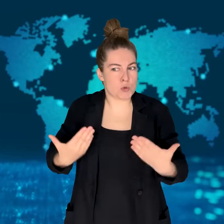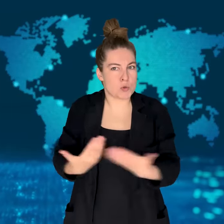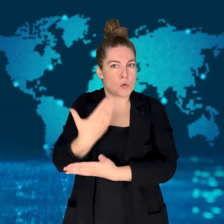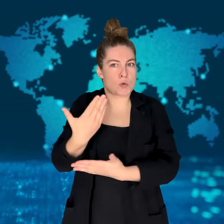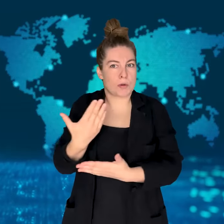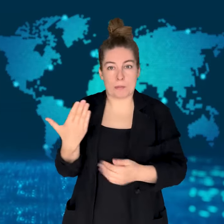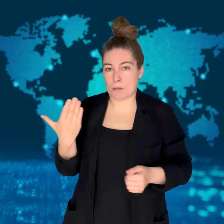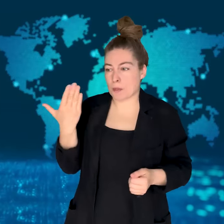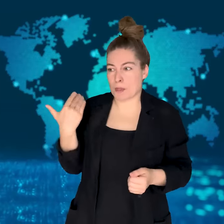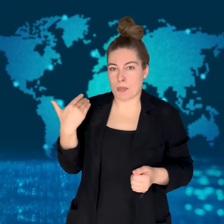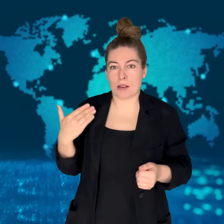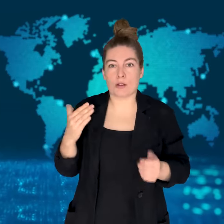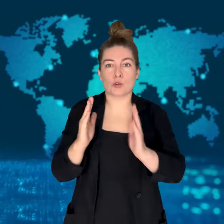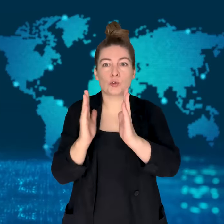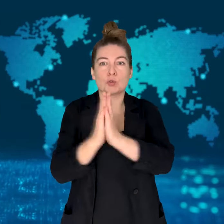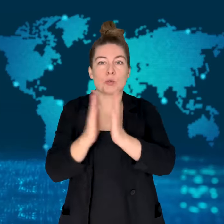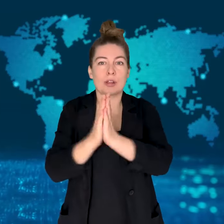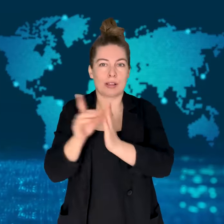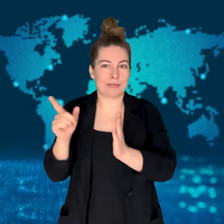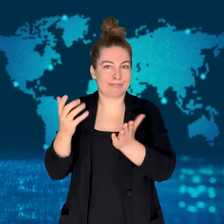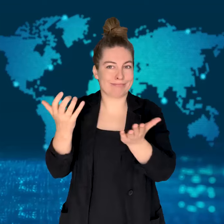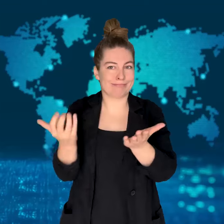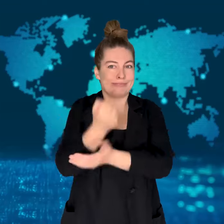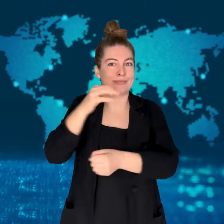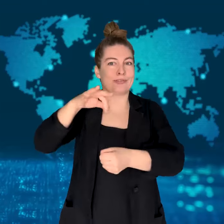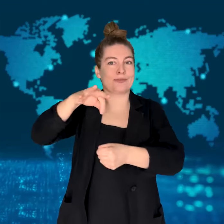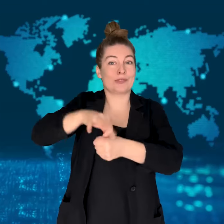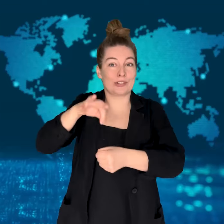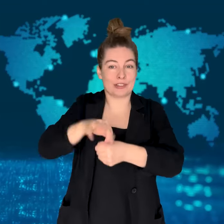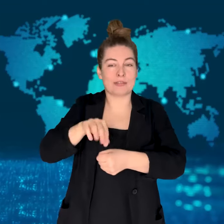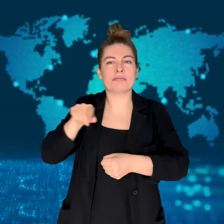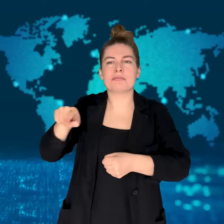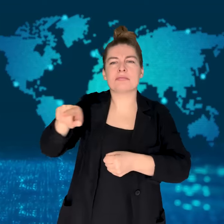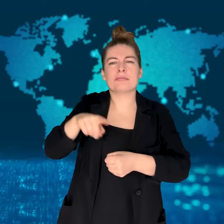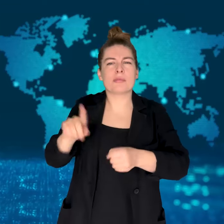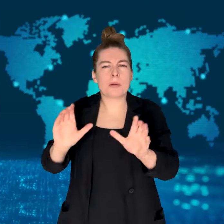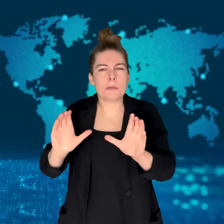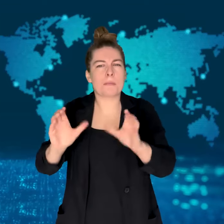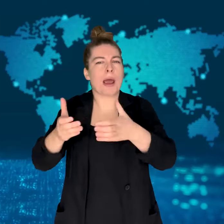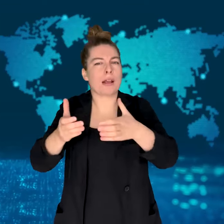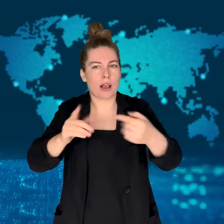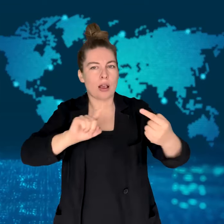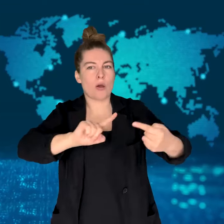the country's opposition party,